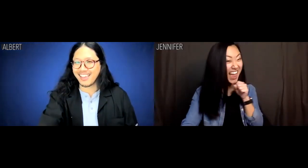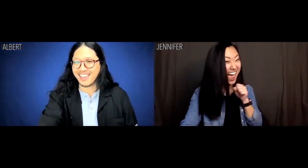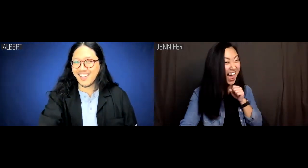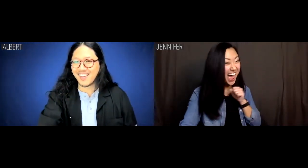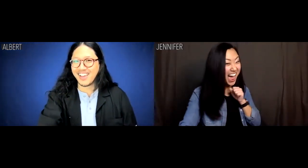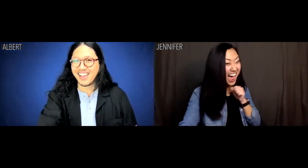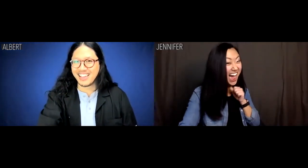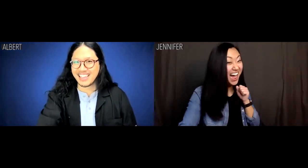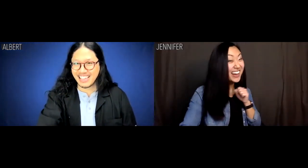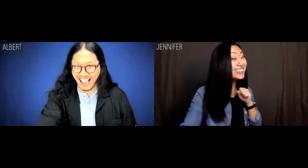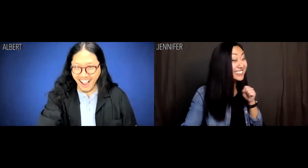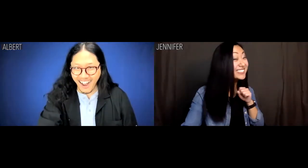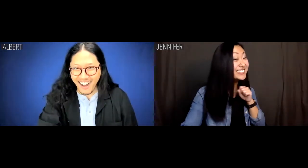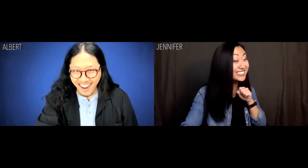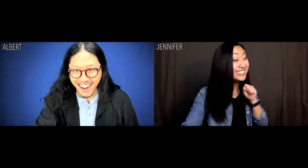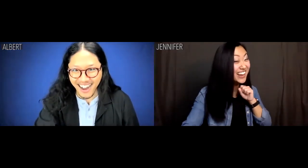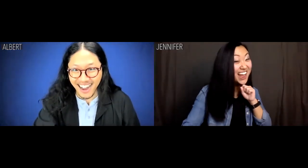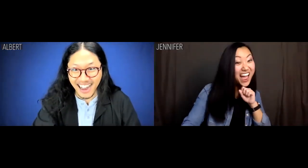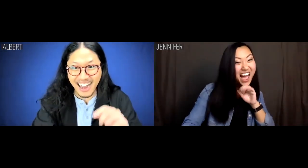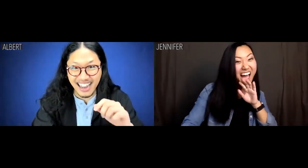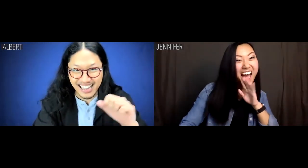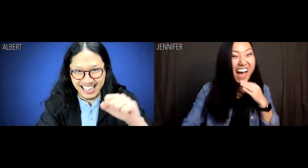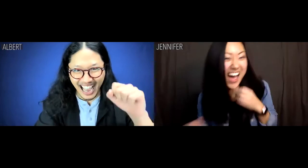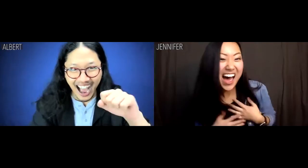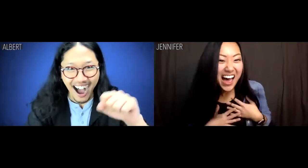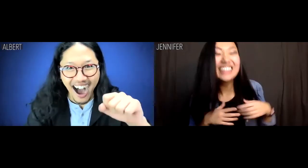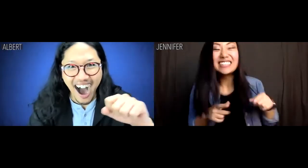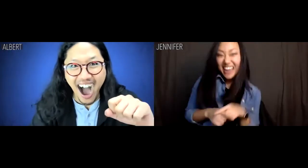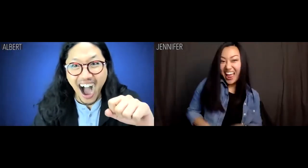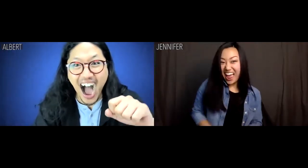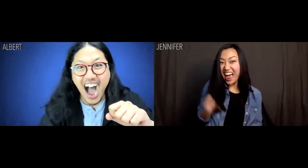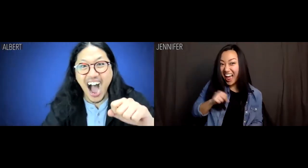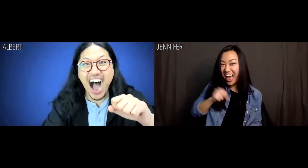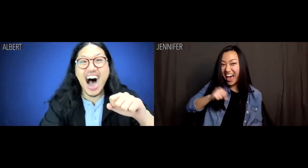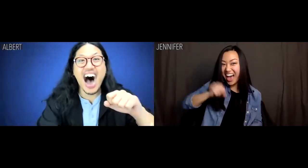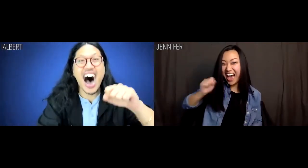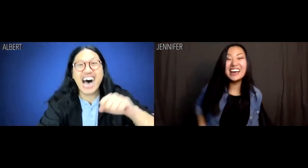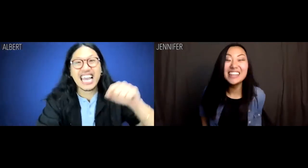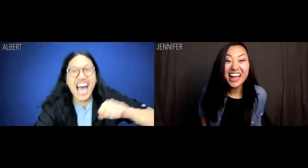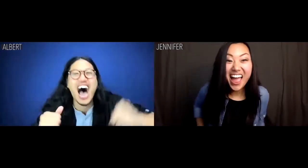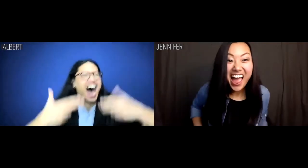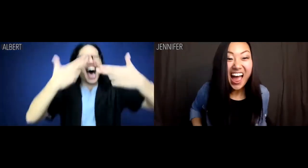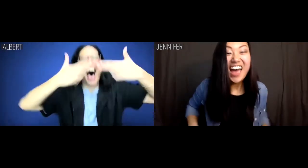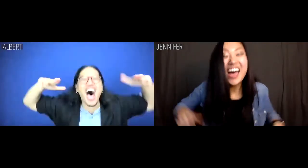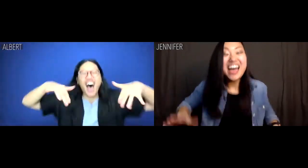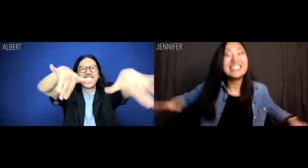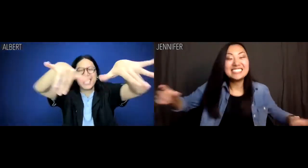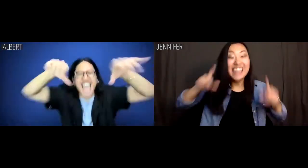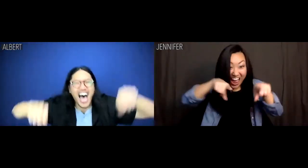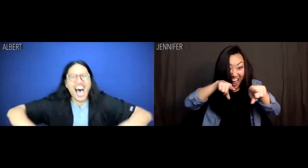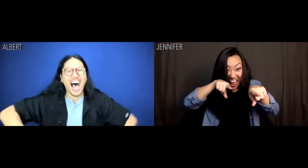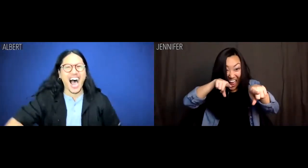Jennifer: Yeah. Albert: Yeaaaaaaahhh.